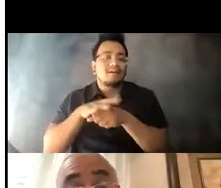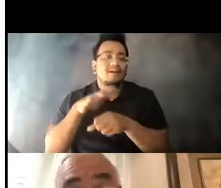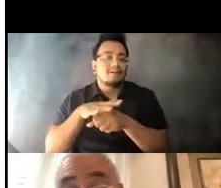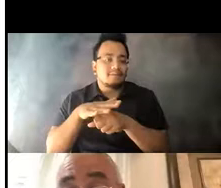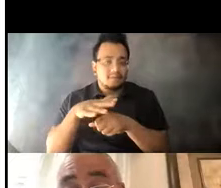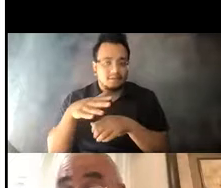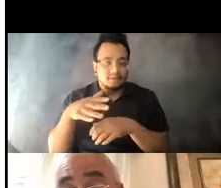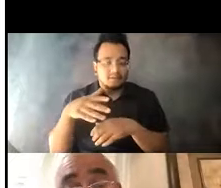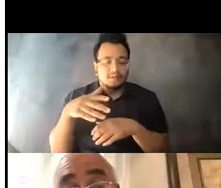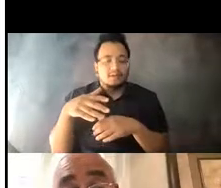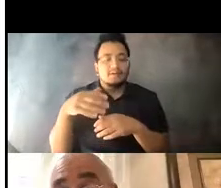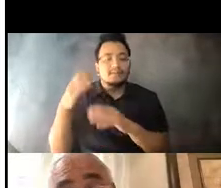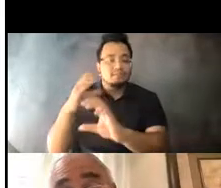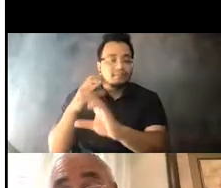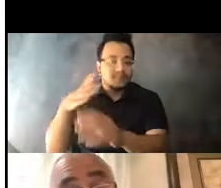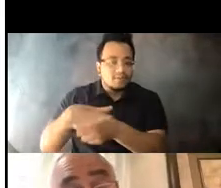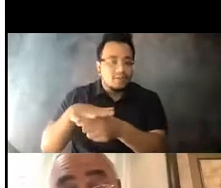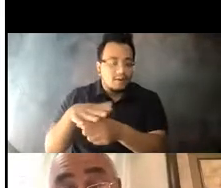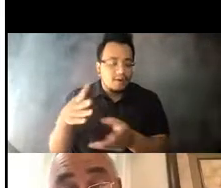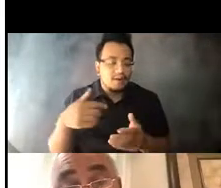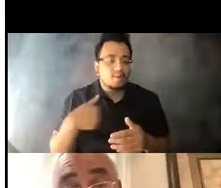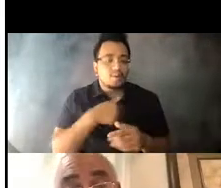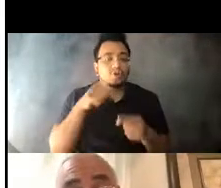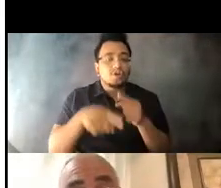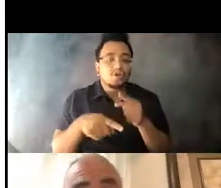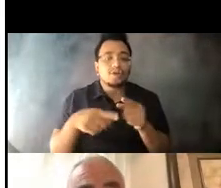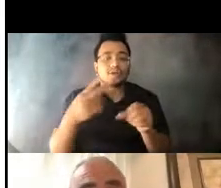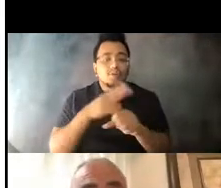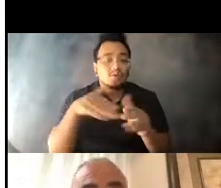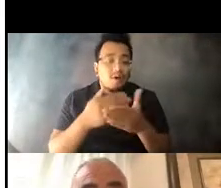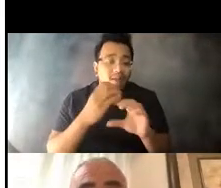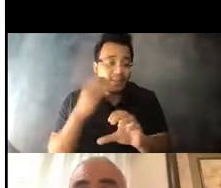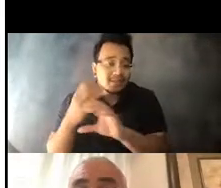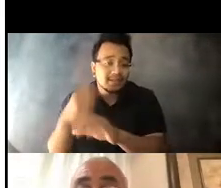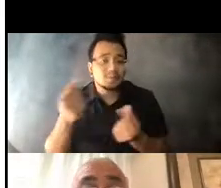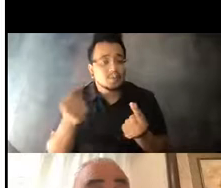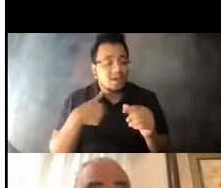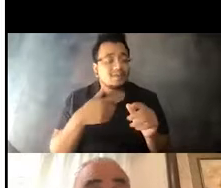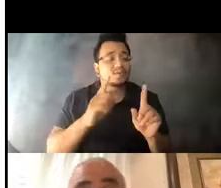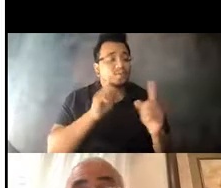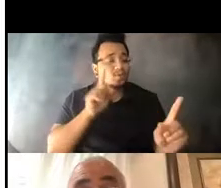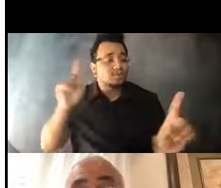14:37:47 As you might imagine, we couldn't load up every bus, we had to practice social distancing norms, and that sometimes meant people were